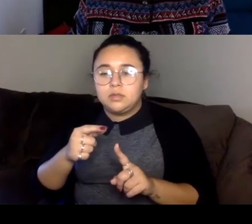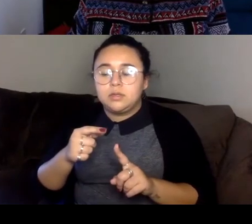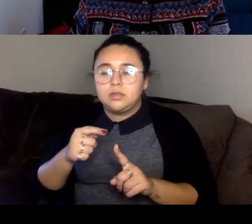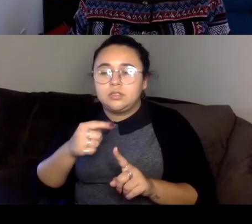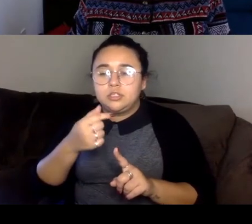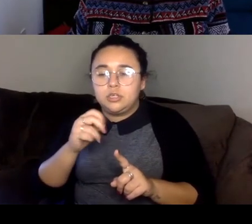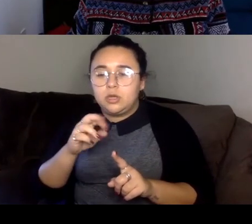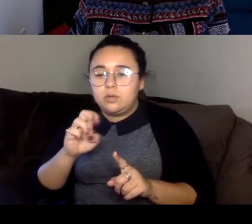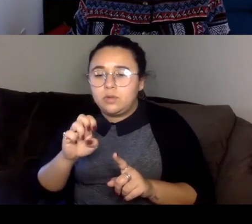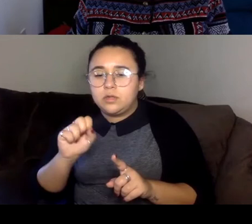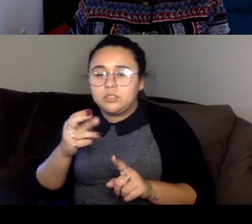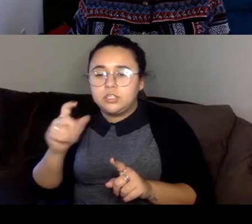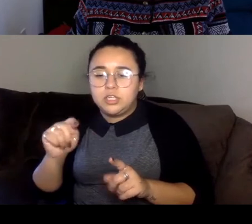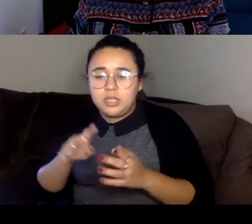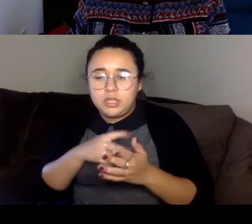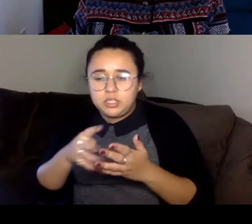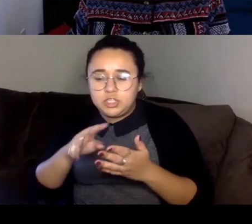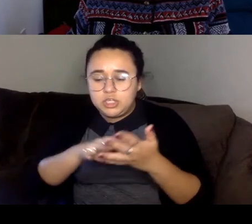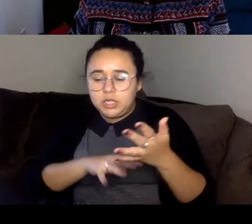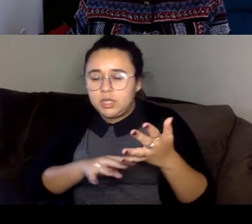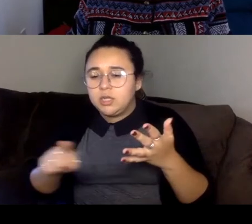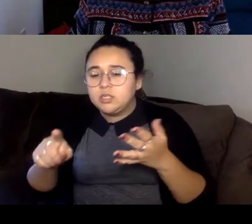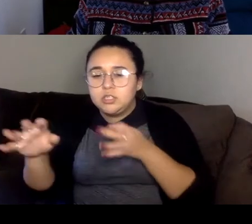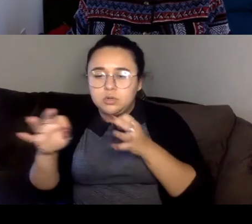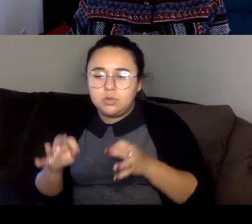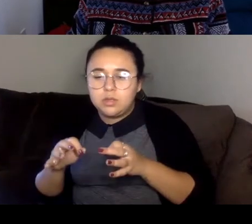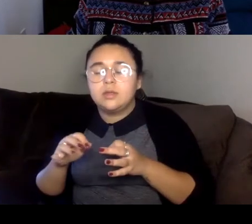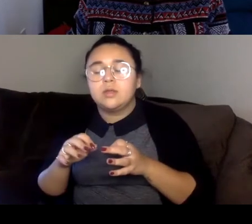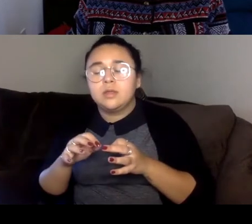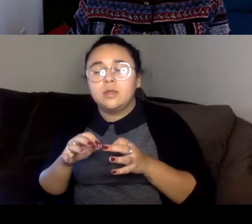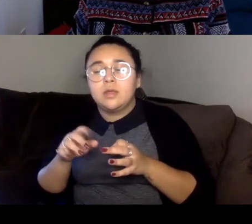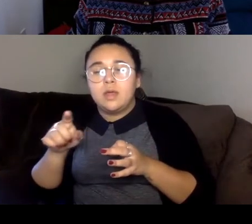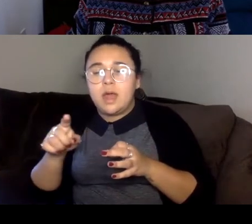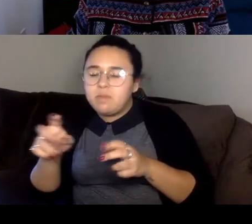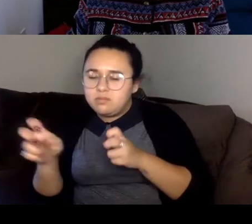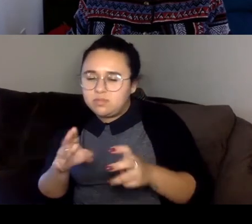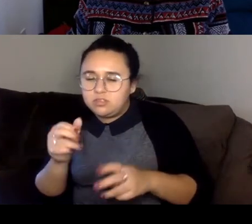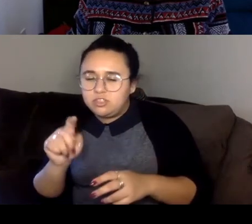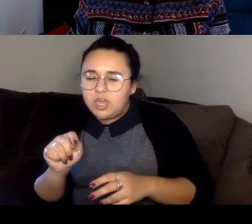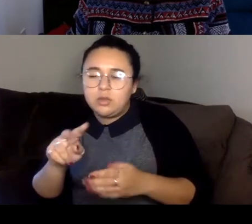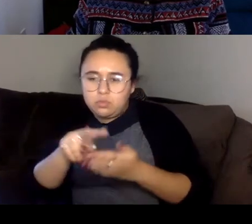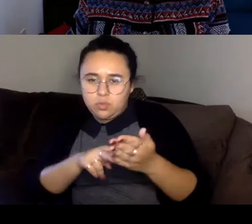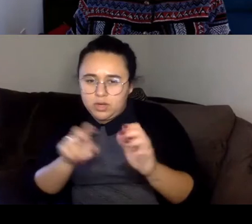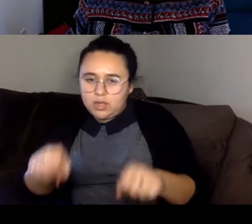That'd be amazing. Lily Philpott I actually in my next questions, want to kind